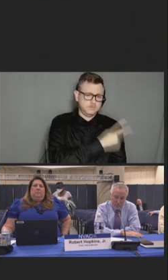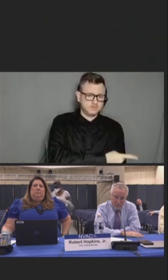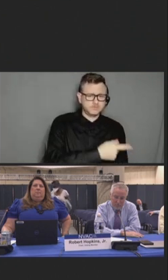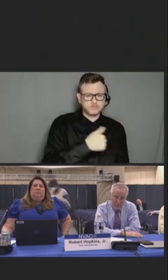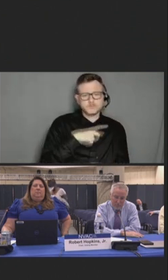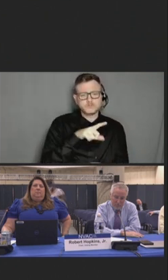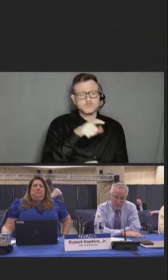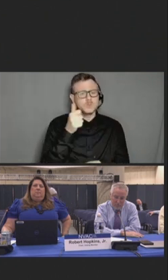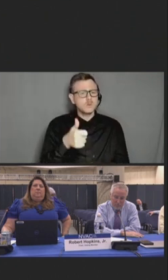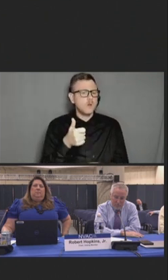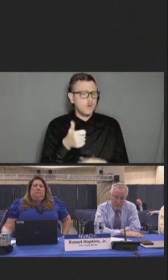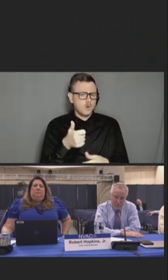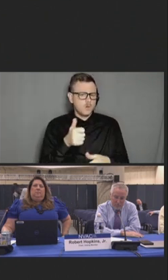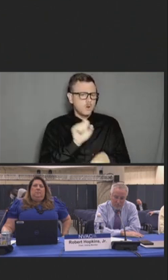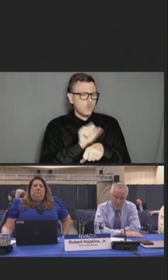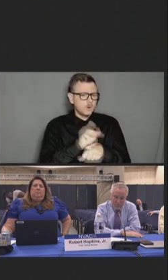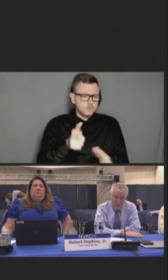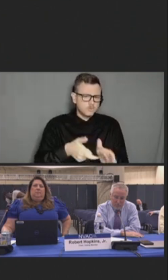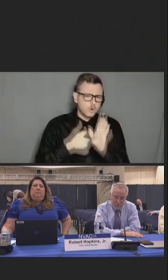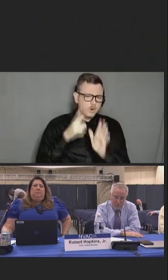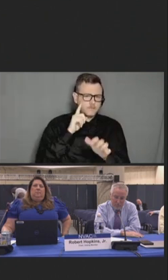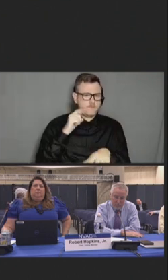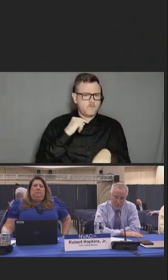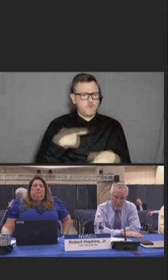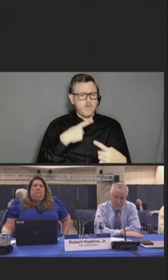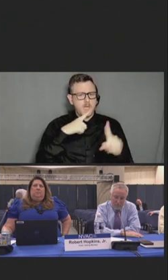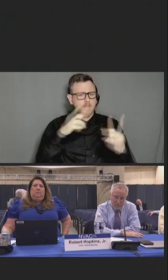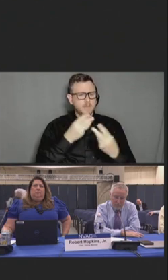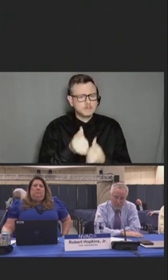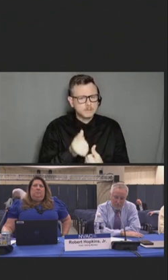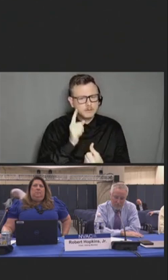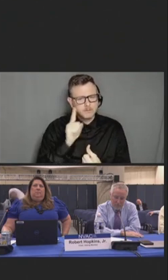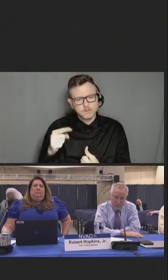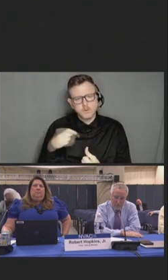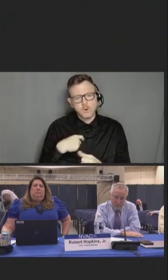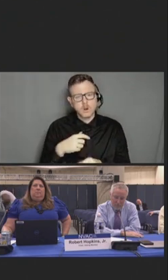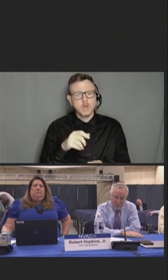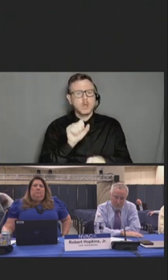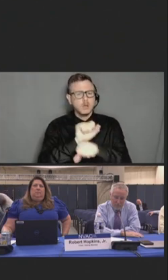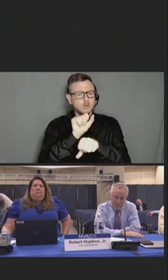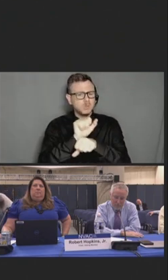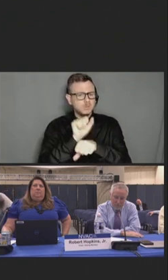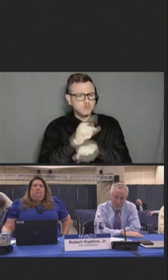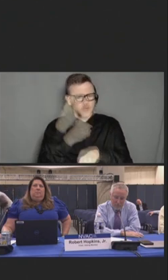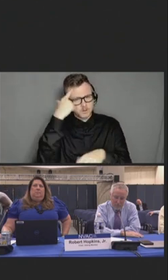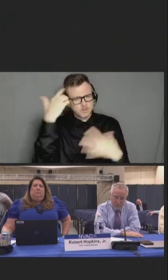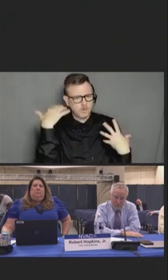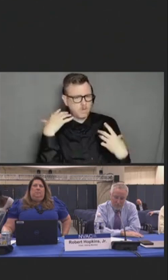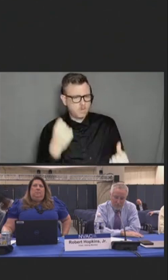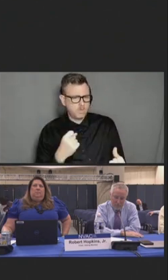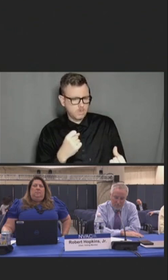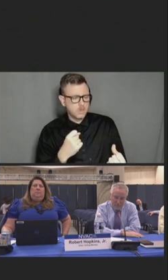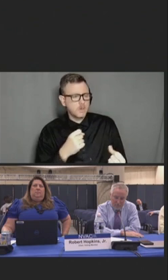health interventions for healthcare workers with a special focus on stigma that acts as a barrier to treatment.